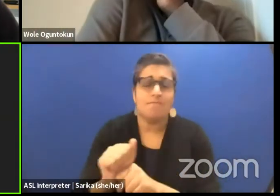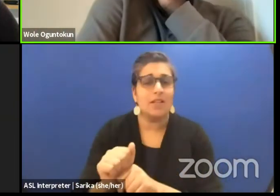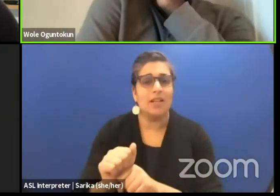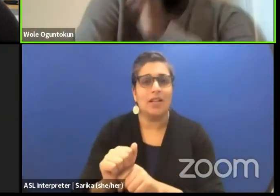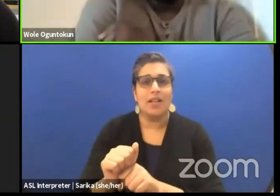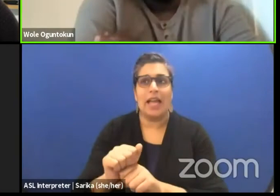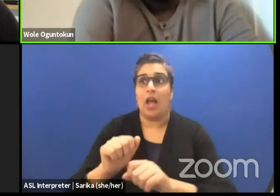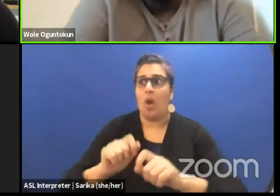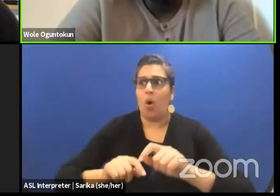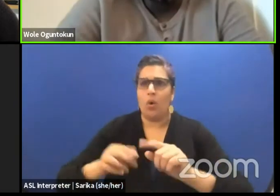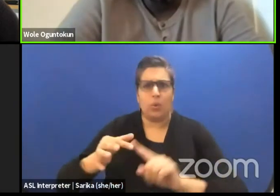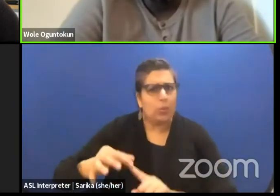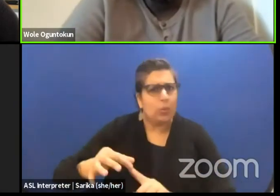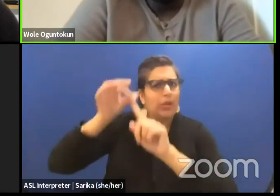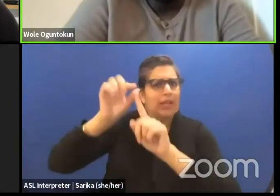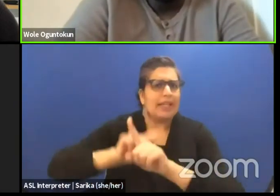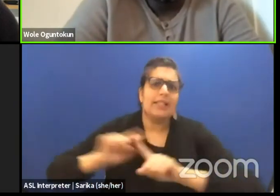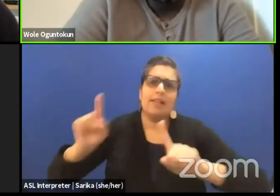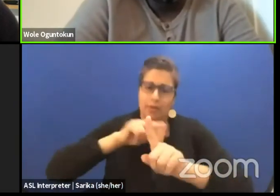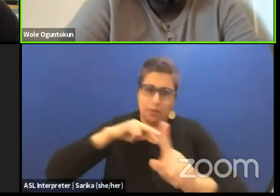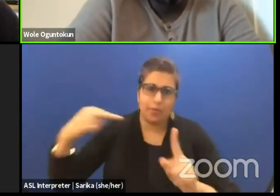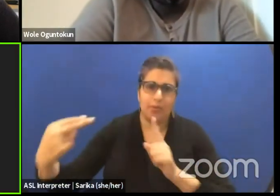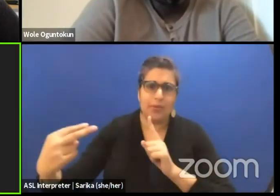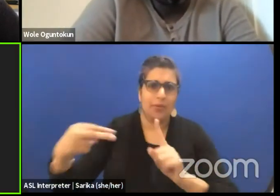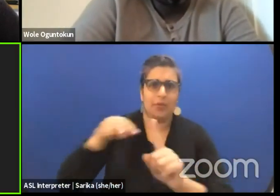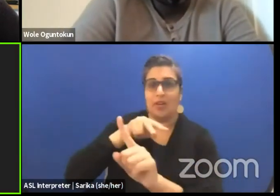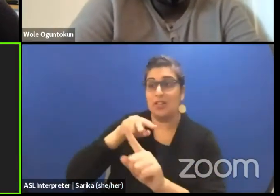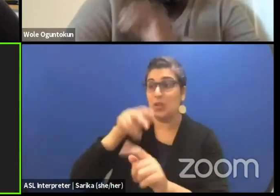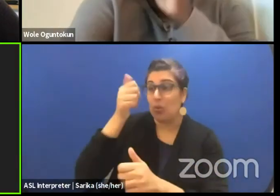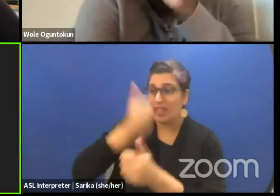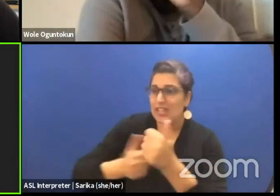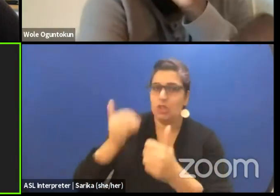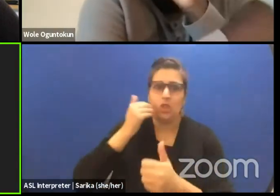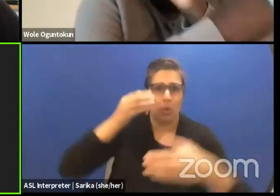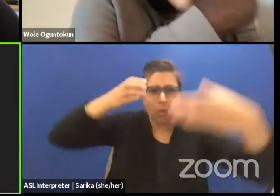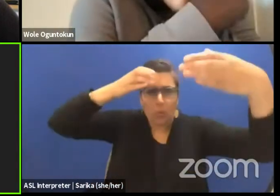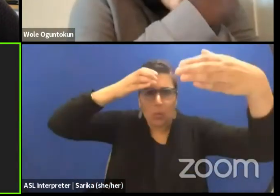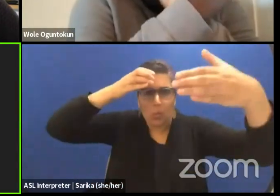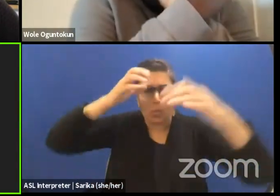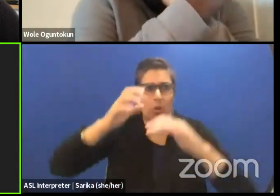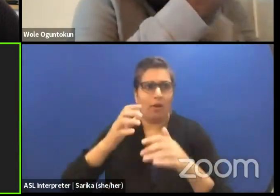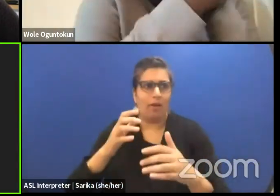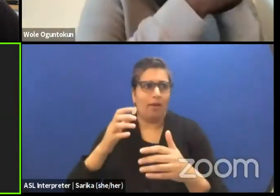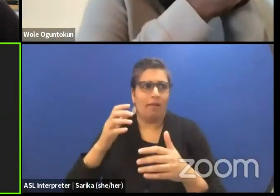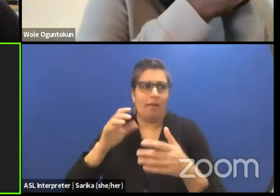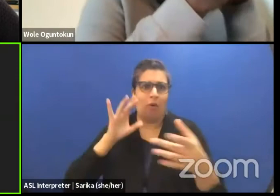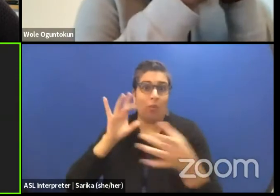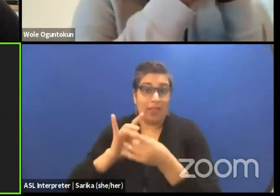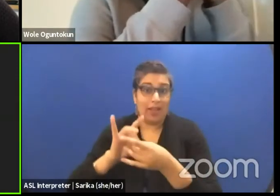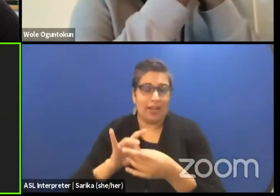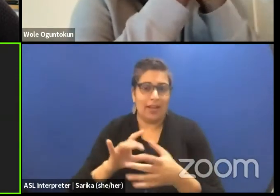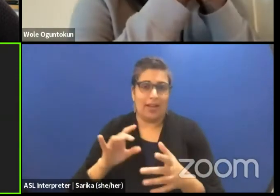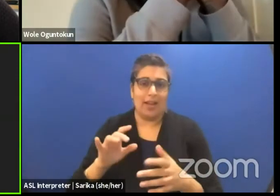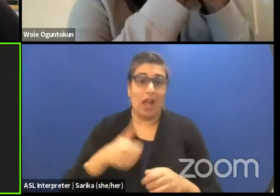And in that sense, each of them knew what to say and do that is specific to their knowledge and the others did not have that knowledge,